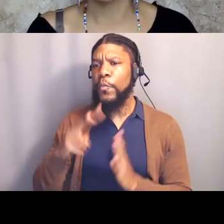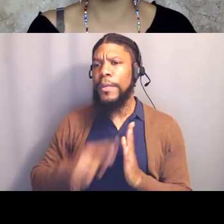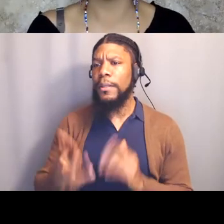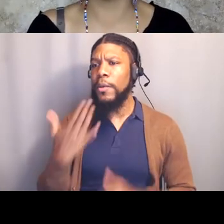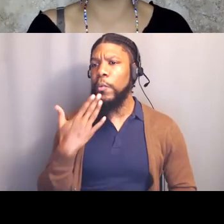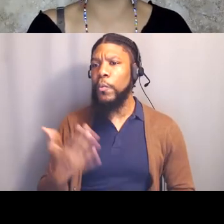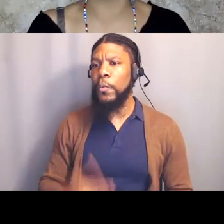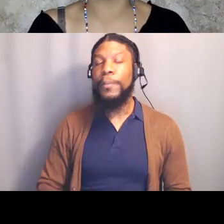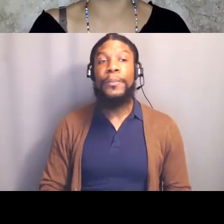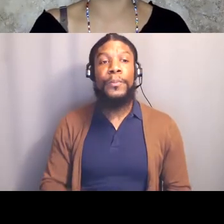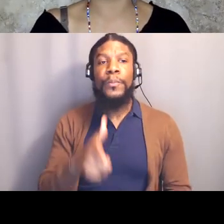Who can read the next slide?